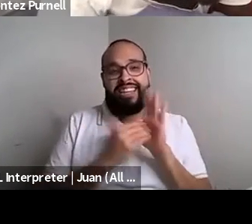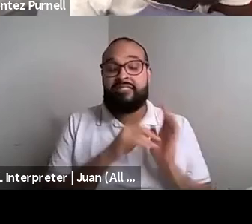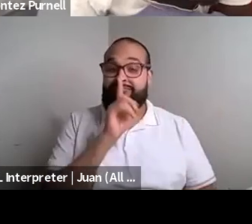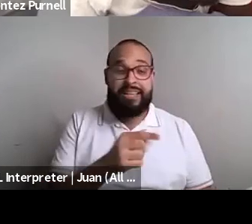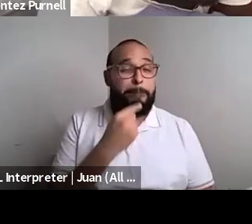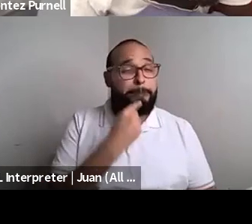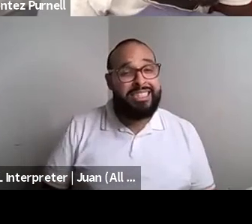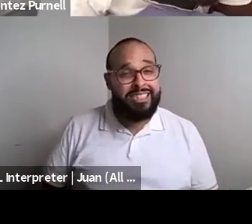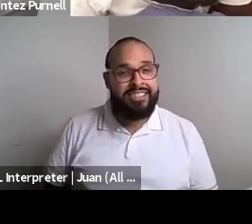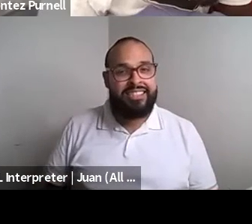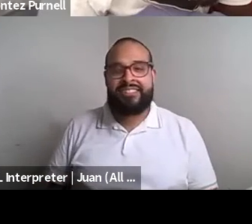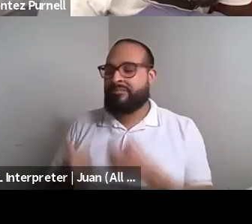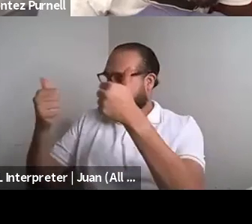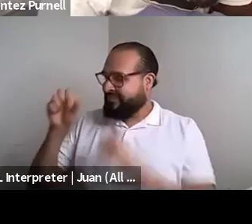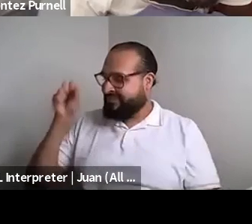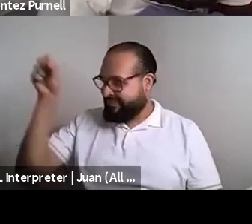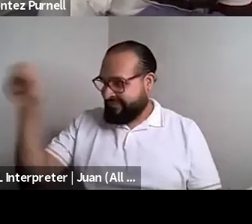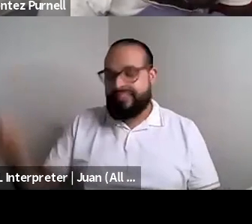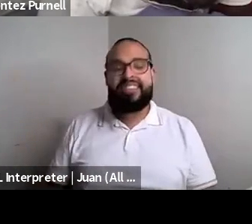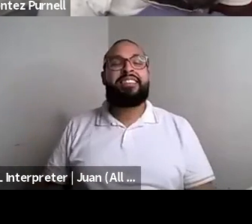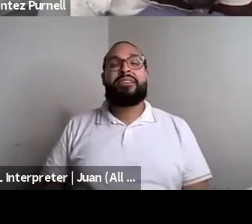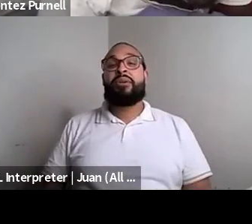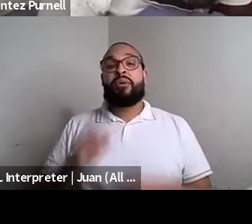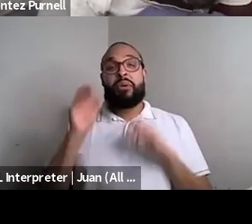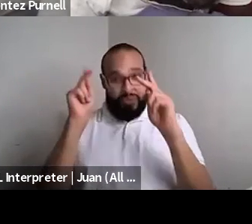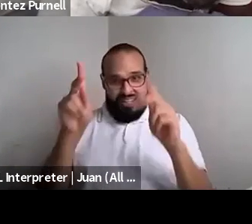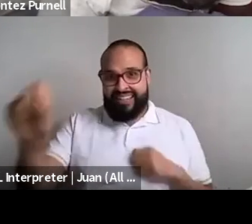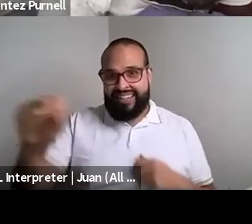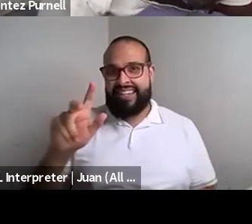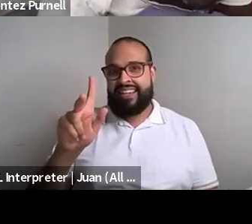Kenyon Farrow (he/him/his): With that. So yeah, so a call to and Kenyon Farrow (he/him/his): Foster.